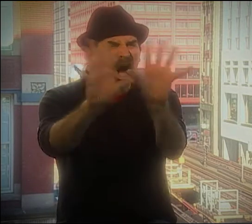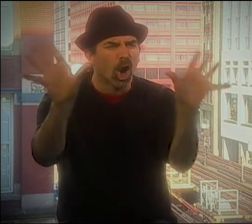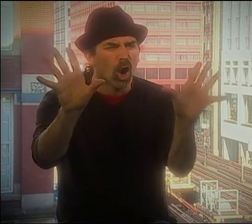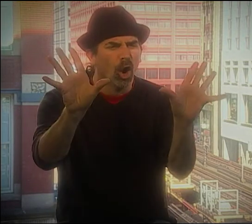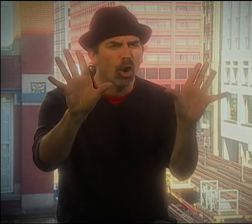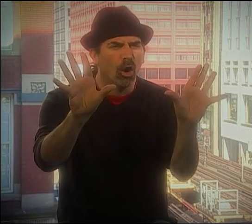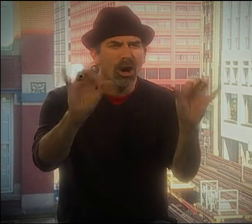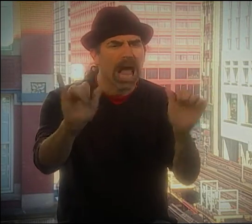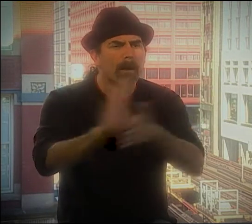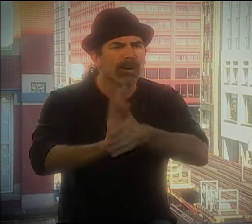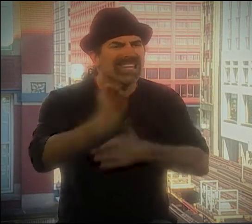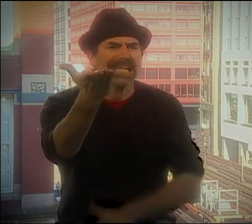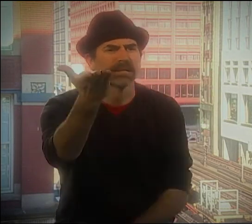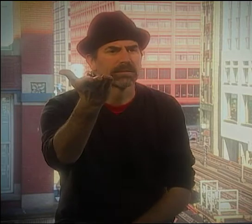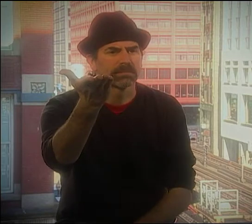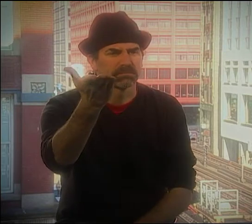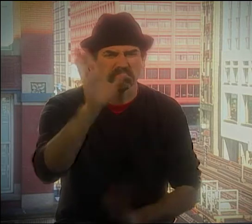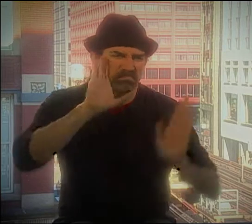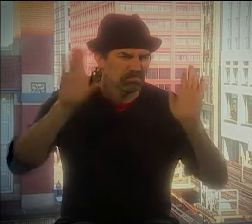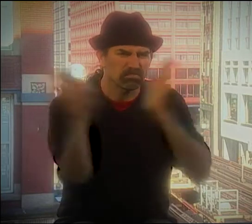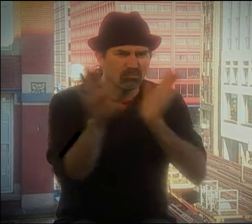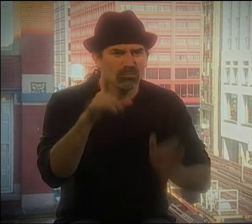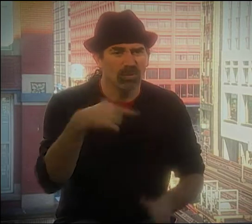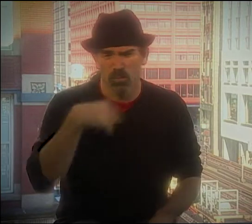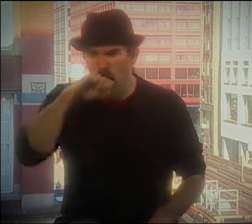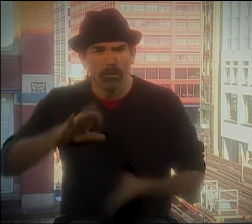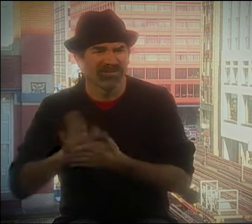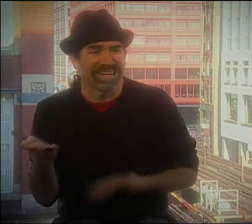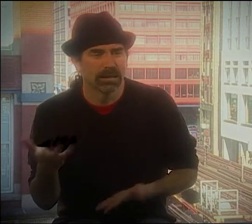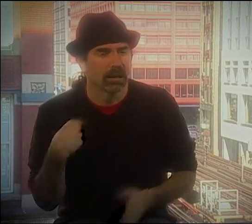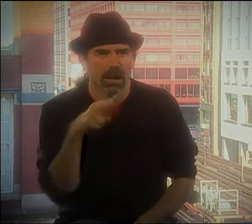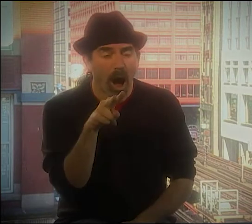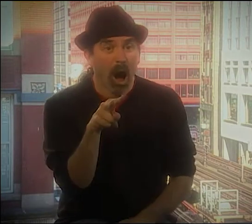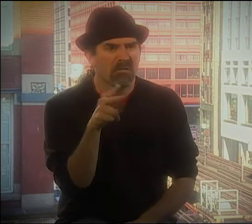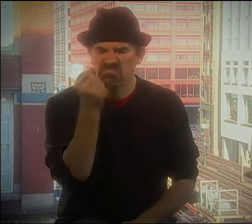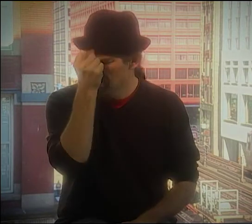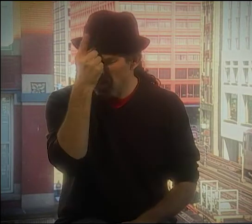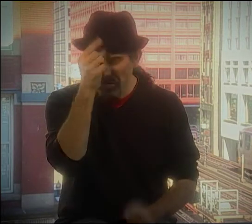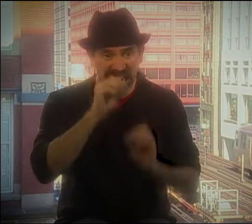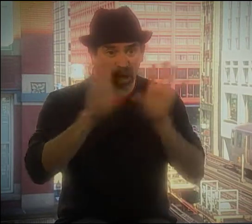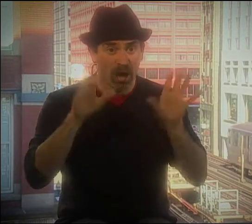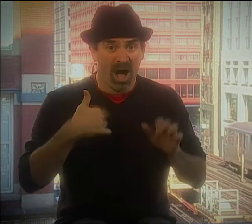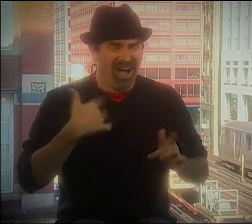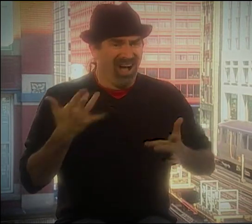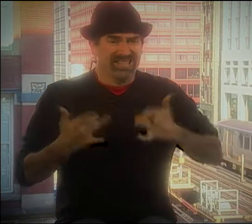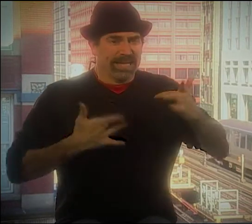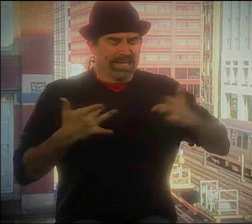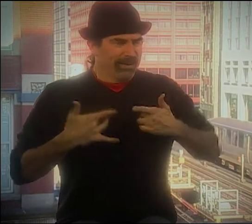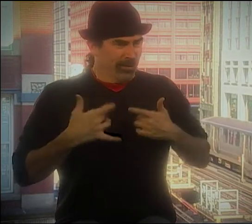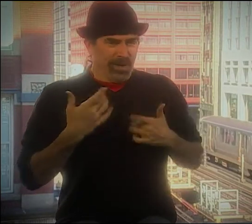AND I UNDERSTOOD IT SO CLEARLY. IT WAS LIKE WATCHING A MOVIE. I WAS LIKE, "WOW. I UNDERSTAND EVERYTHING."